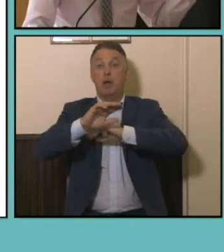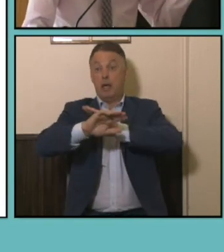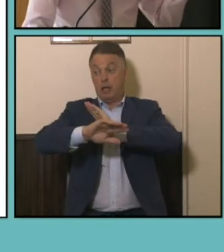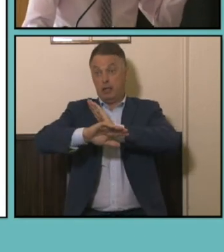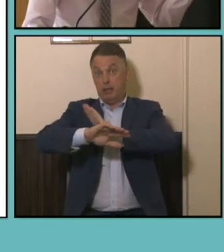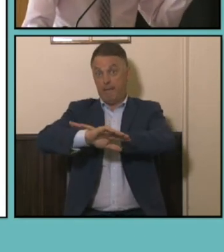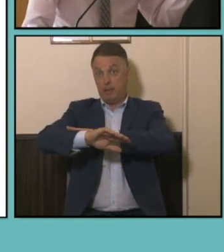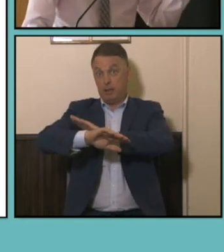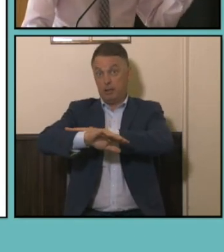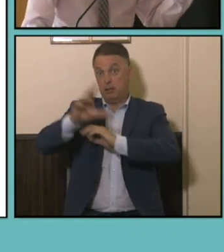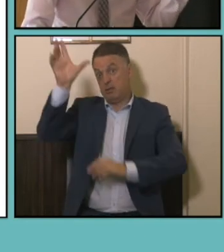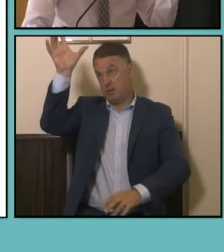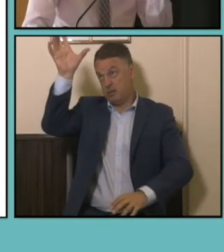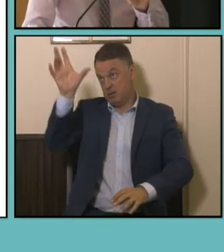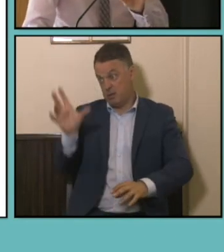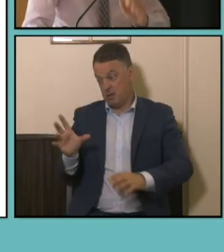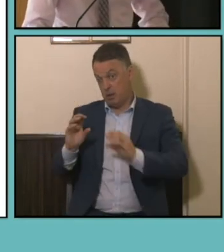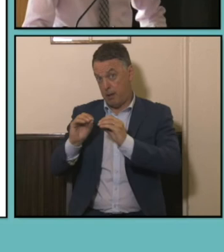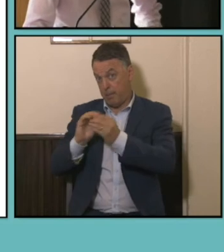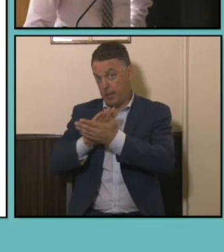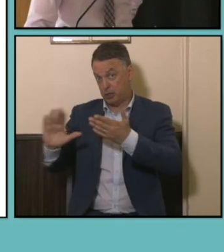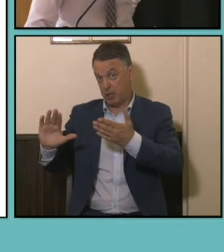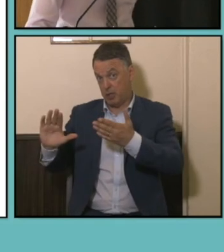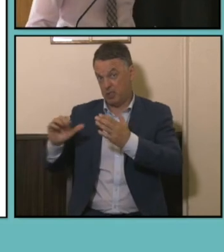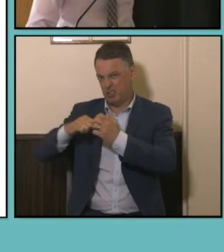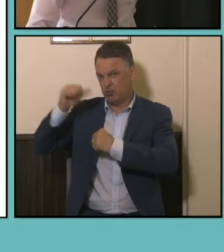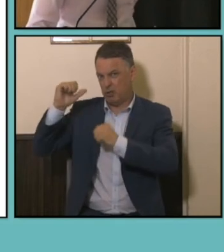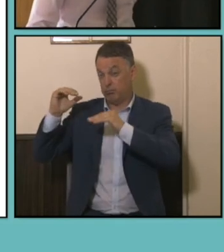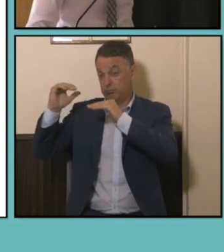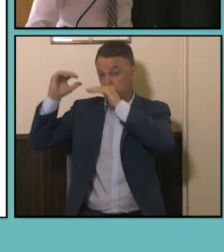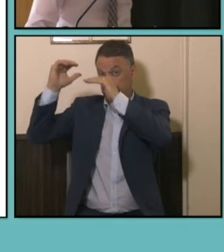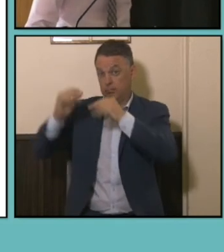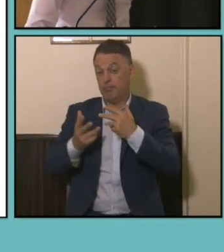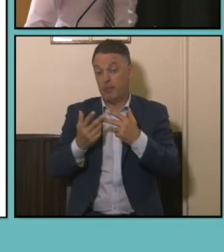again by bachelor degree above two other qualifications what you can see there is